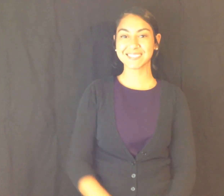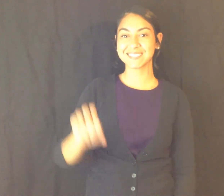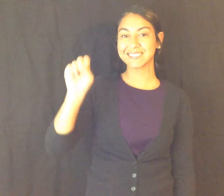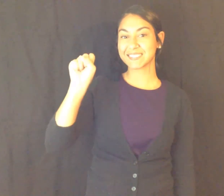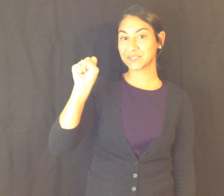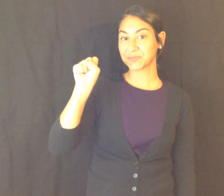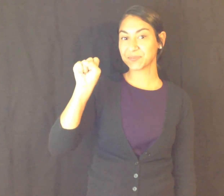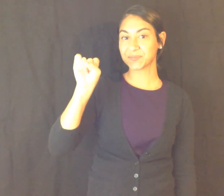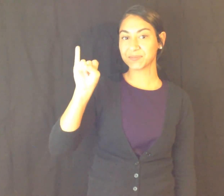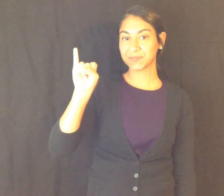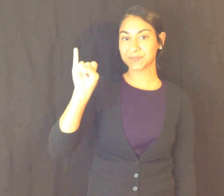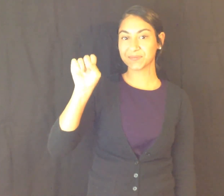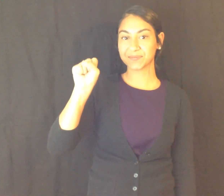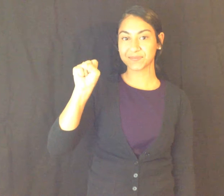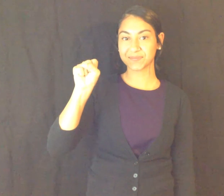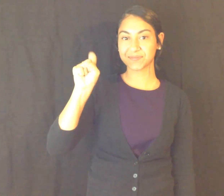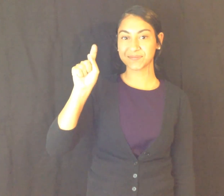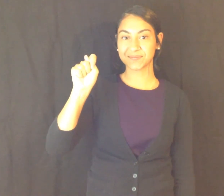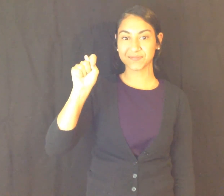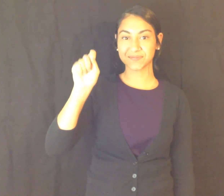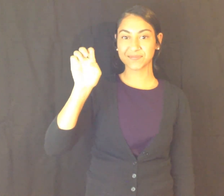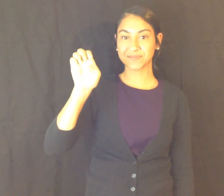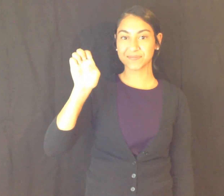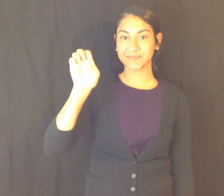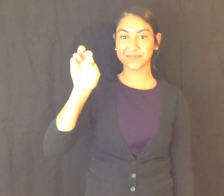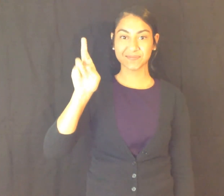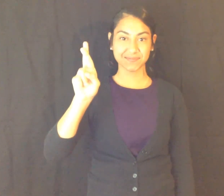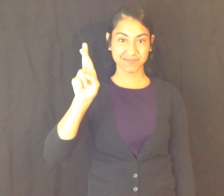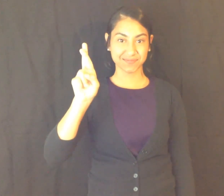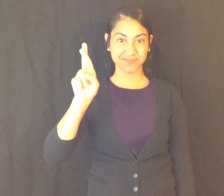S I S T E R